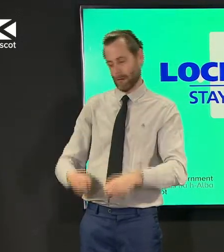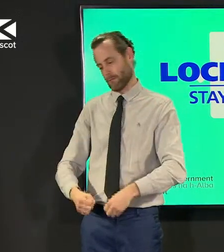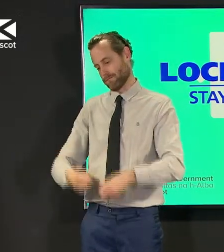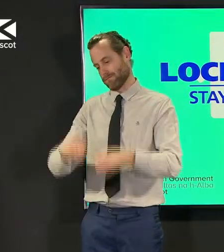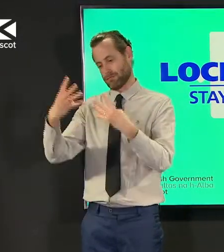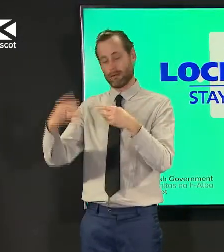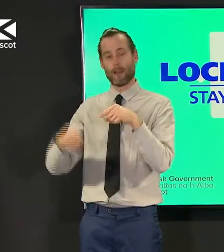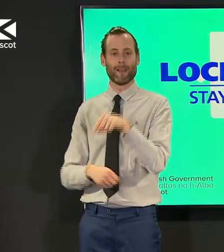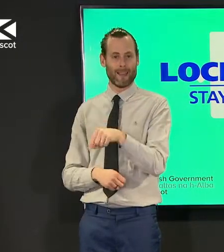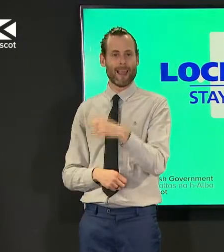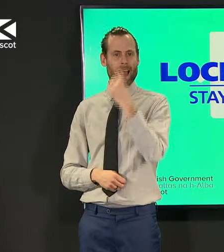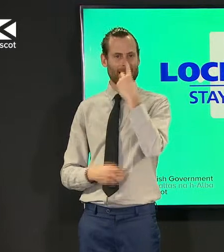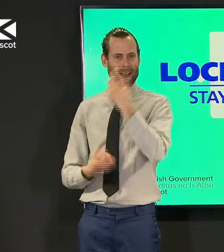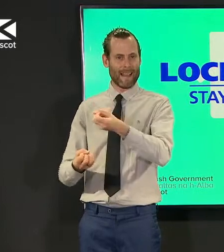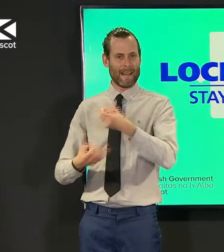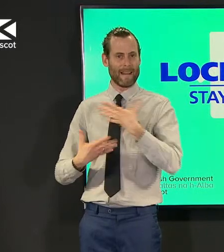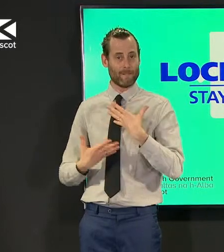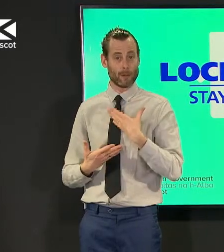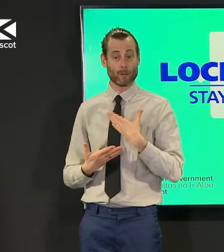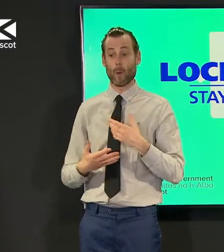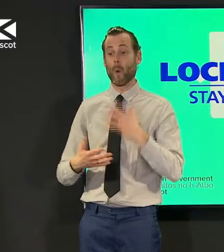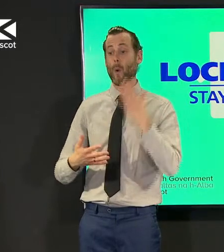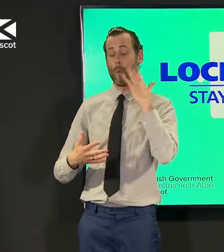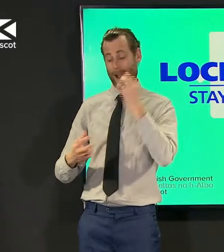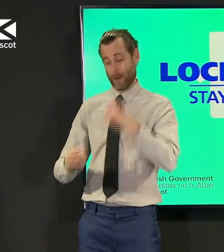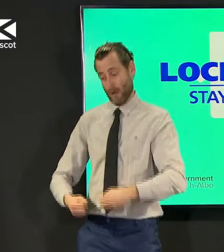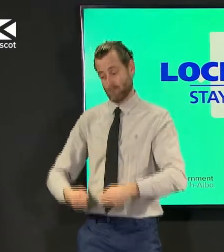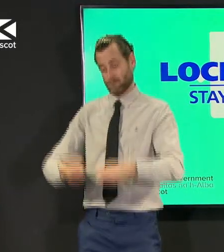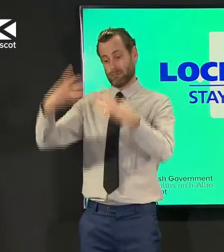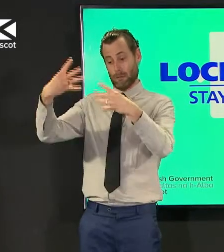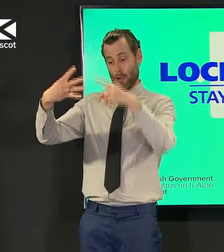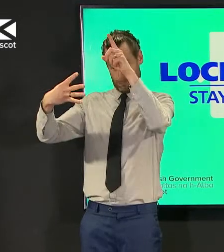look at all the records now would you like to see if in there there's anything that